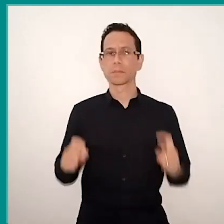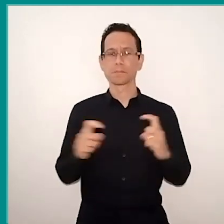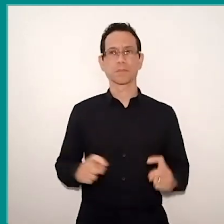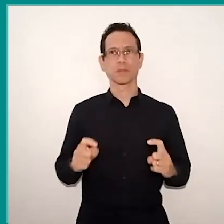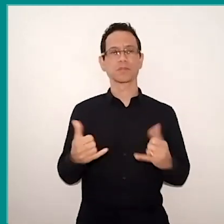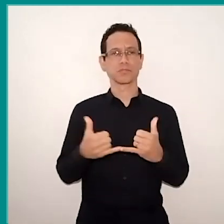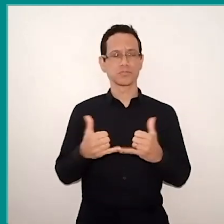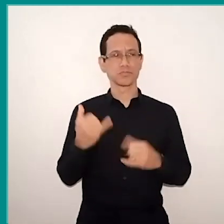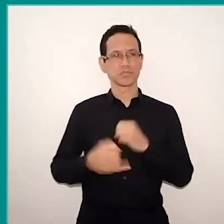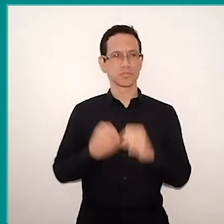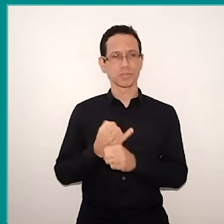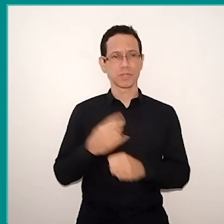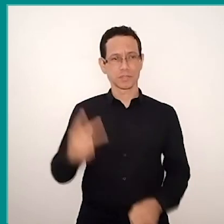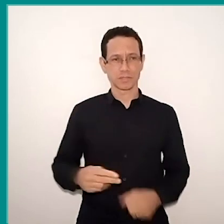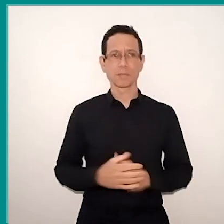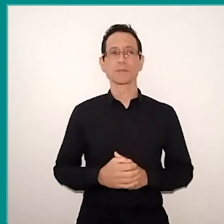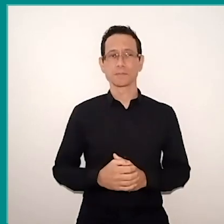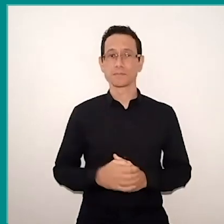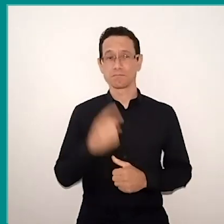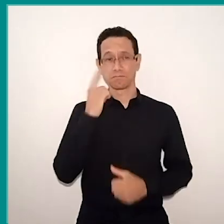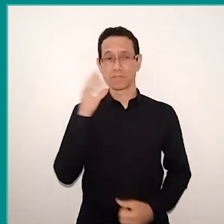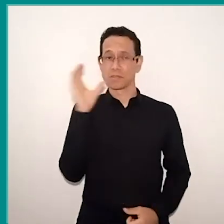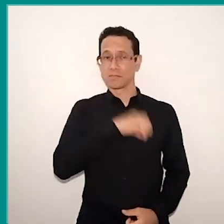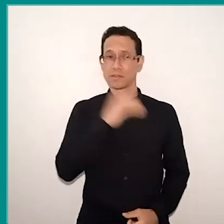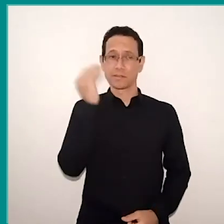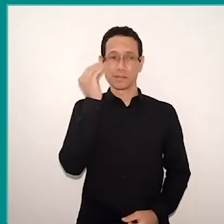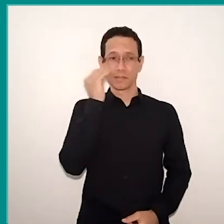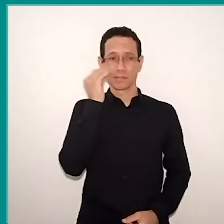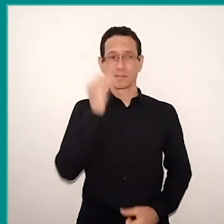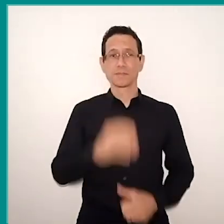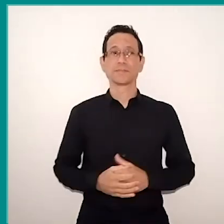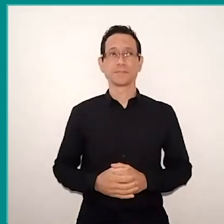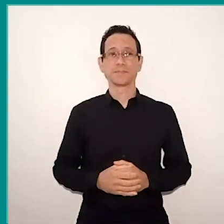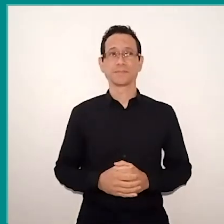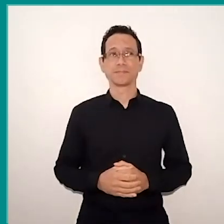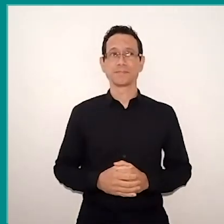I hope we can this with more agility. And I want to thank everyone so much.